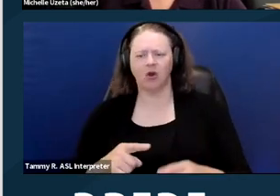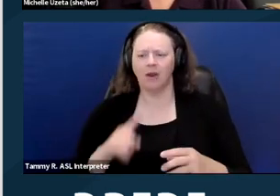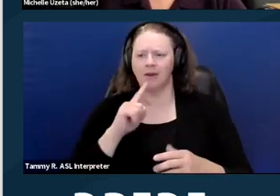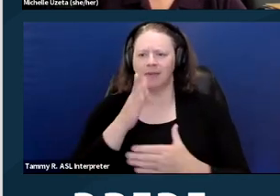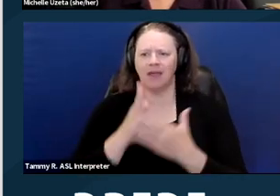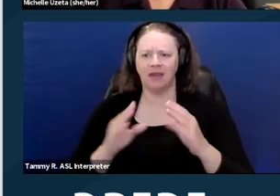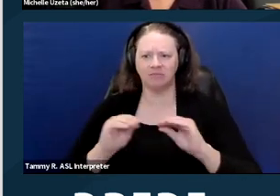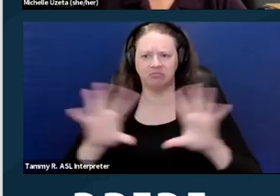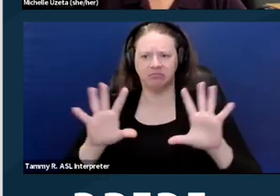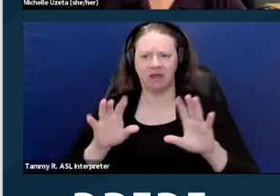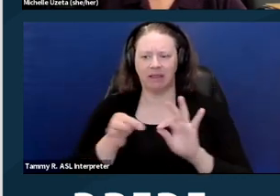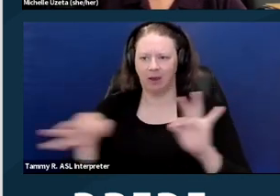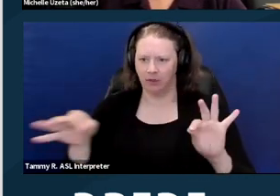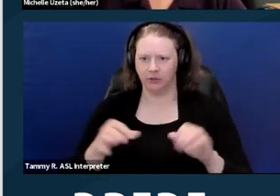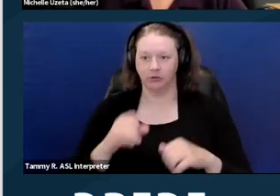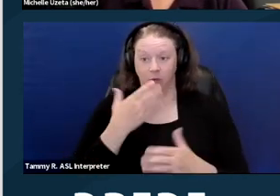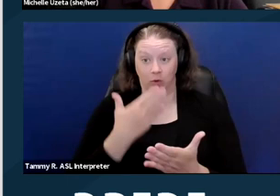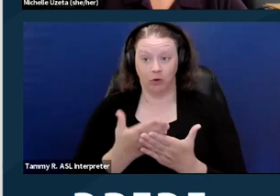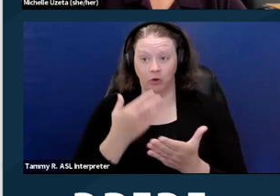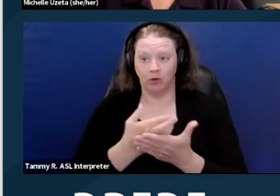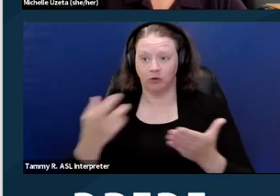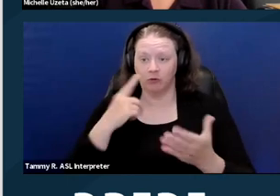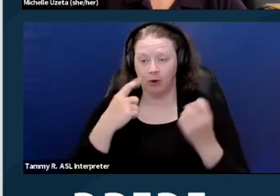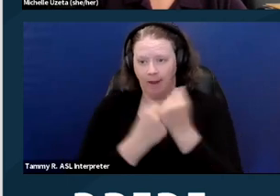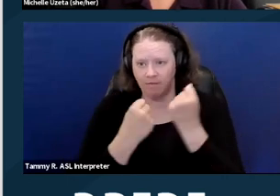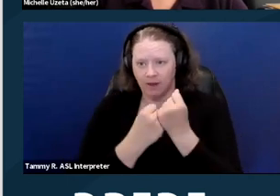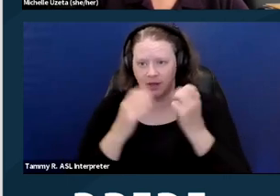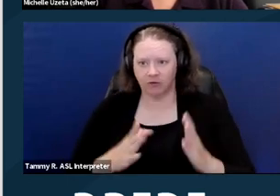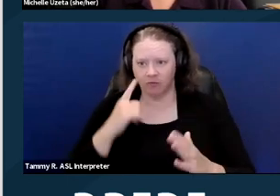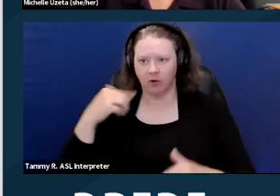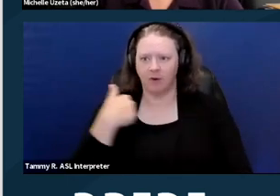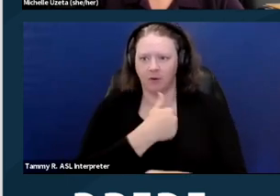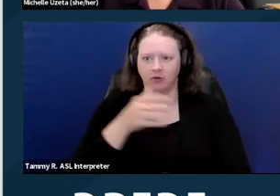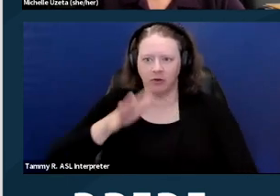So they're really good resources for advocates, for members of the community alike.